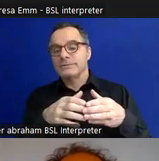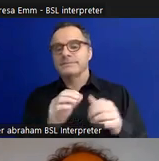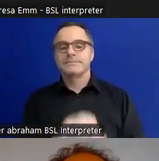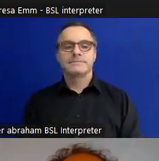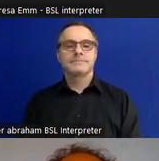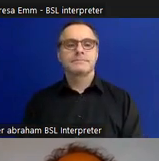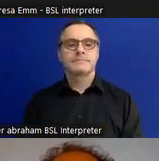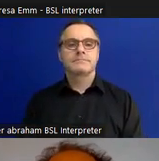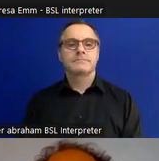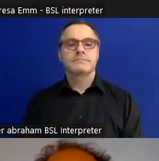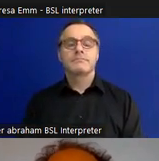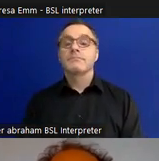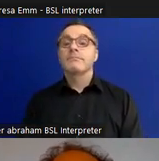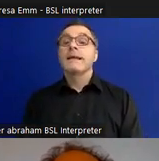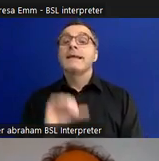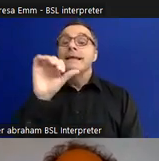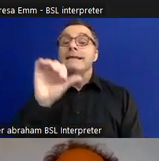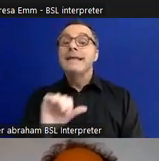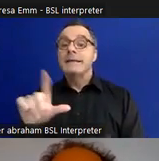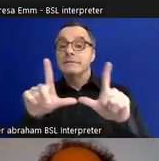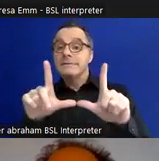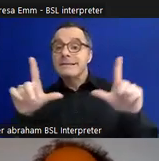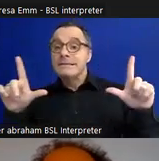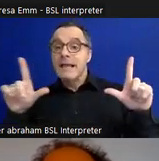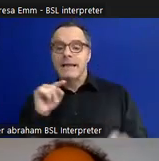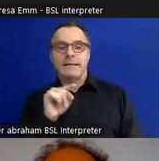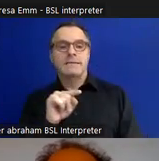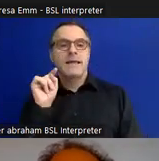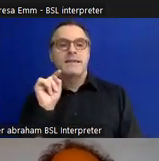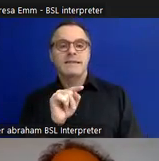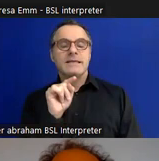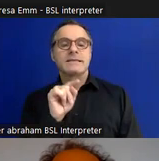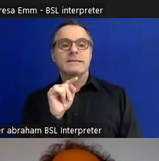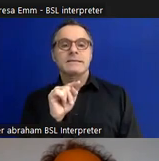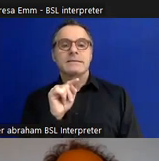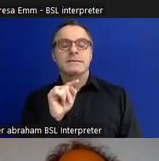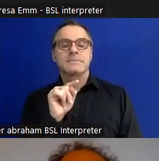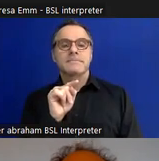I'll flick to the next image which is moving on from that section. To the left of that,